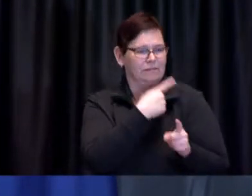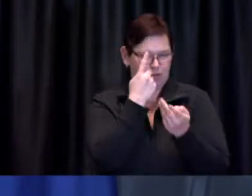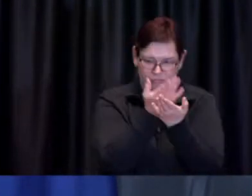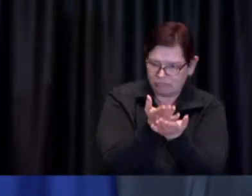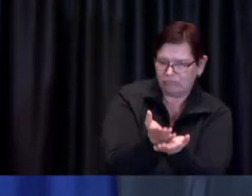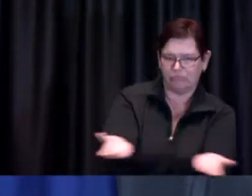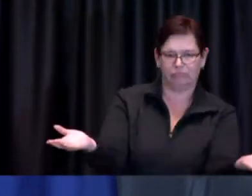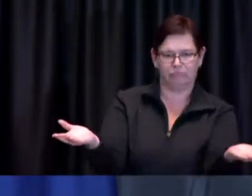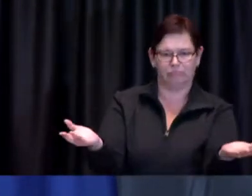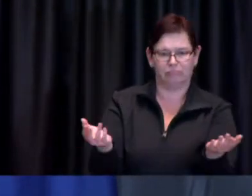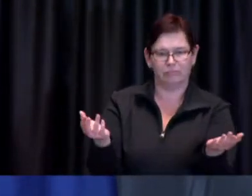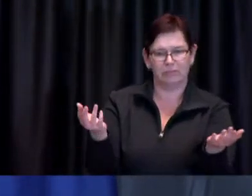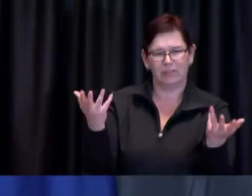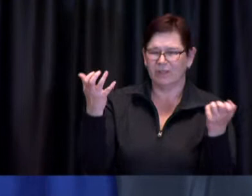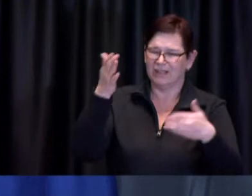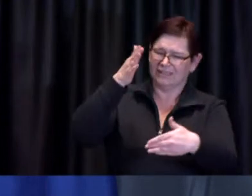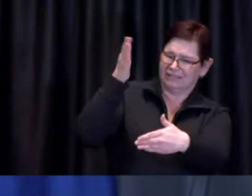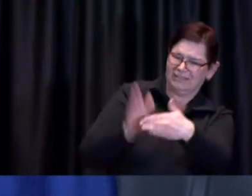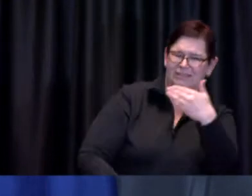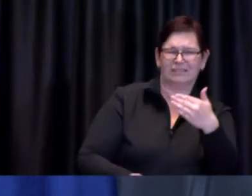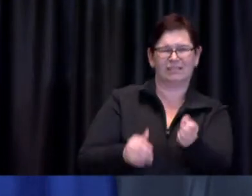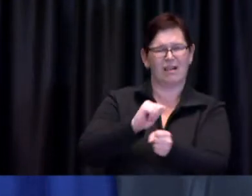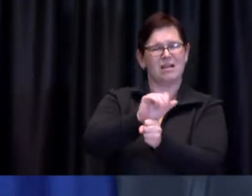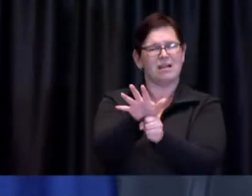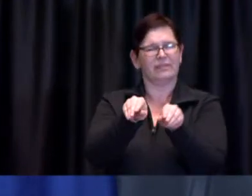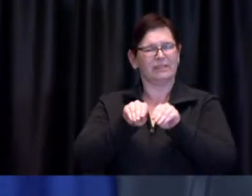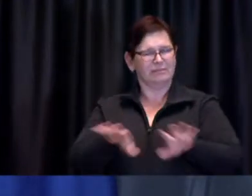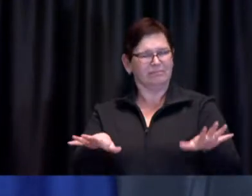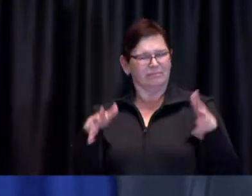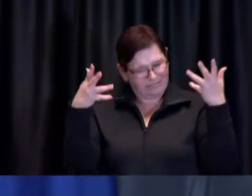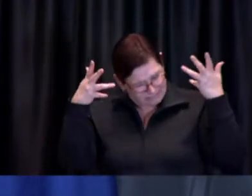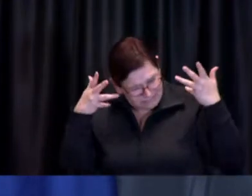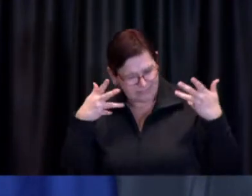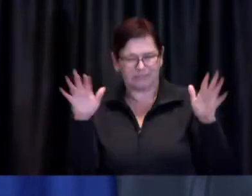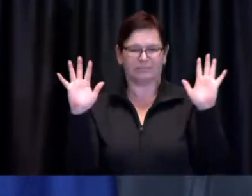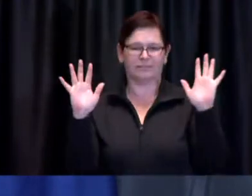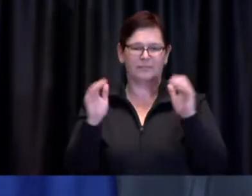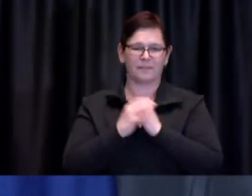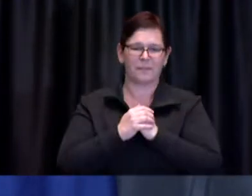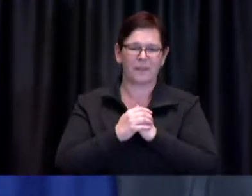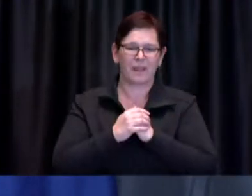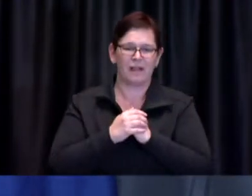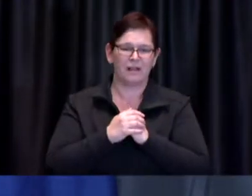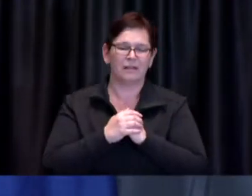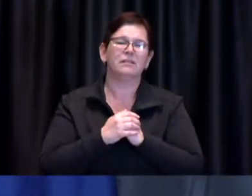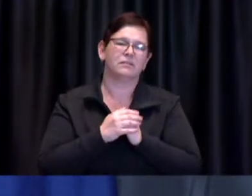The full list of agencies involved will be posted online but I do want to recognize the lead agencies today.